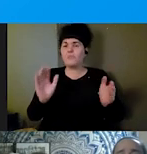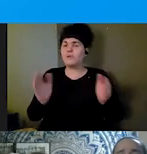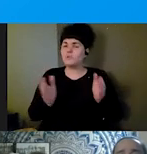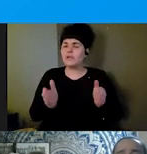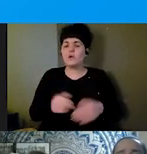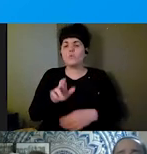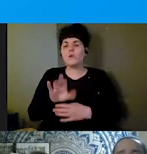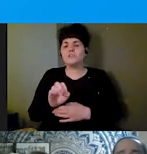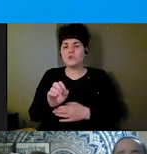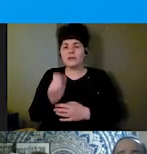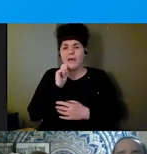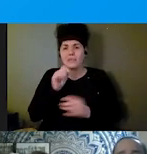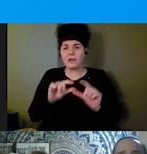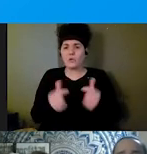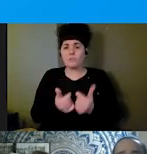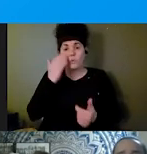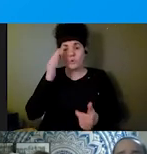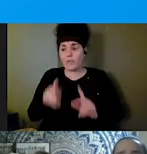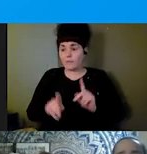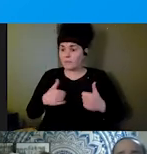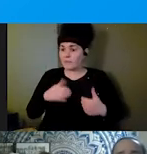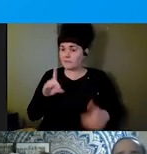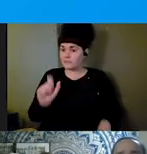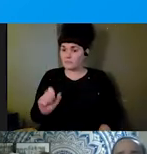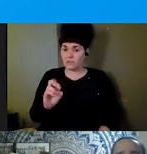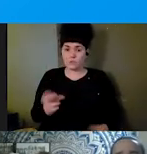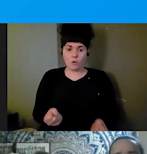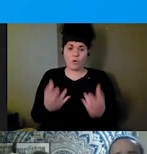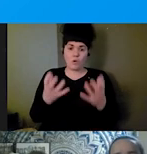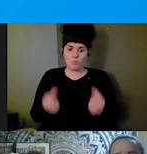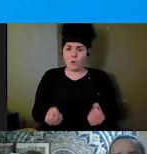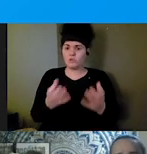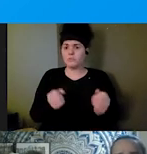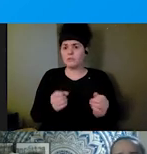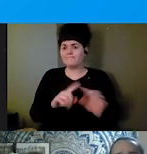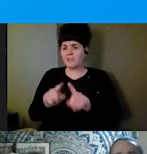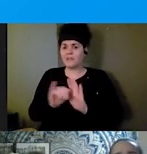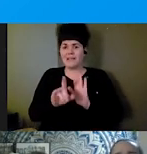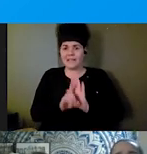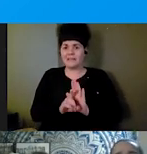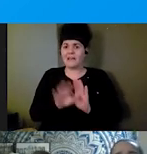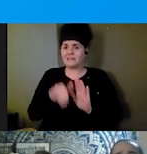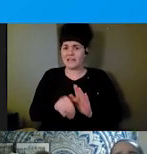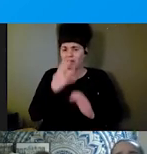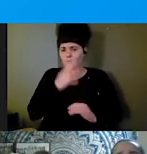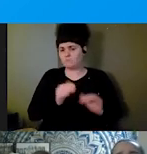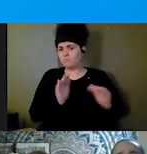We know people with disabilities and people with multiple marginalized identities face the disproportionate impact